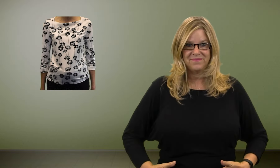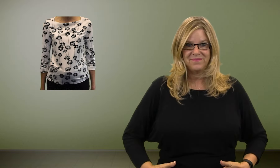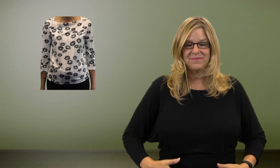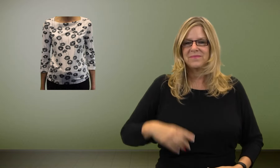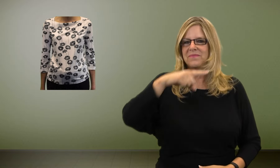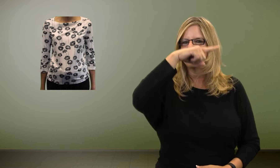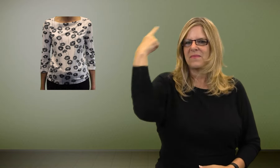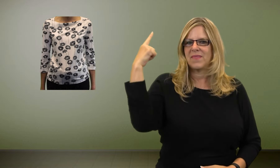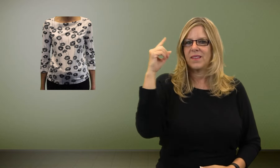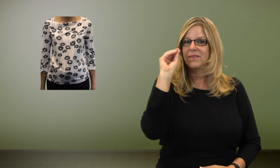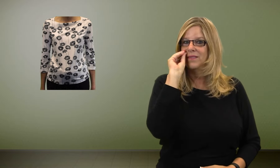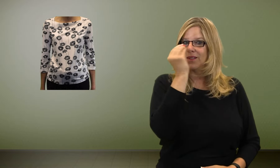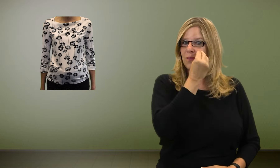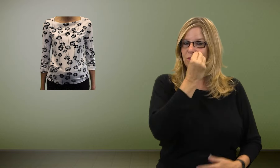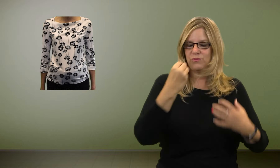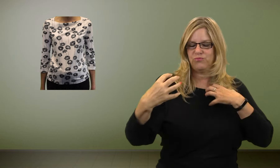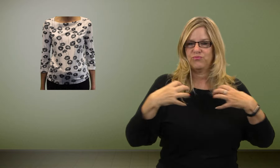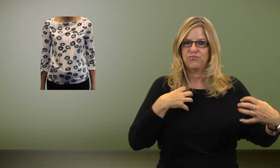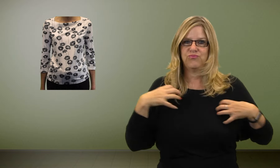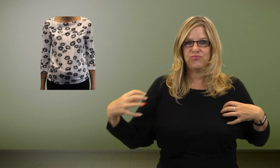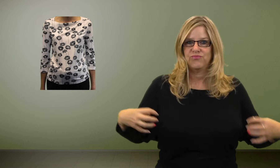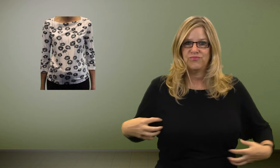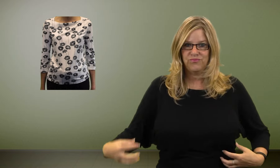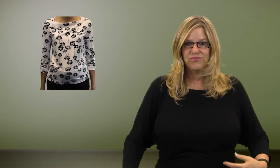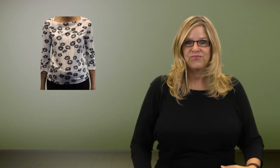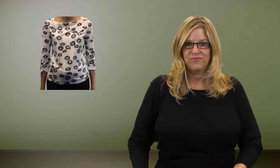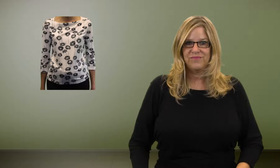The white shirt with black flowers.